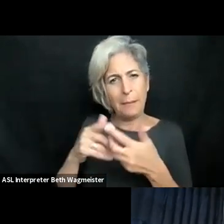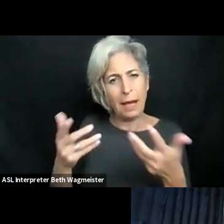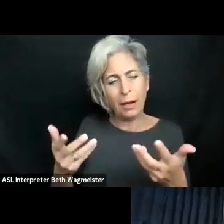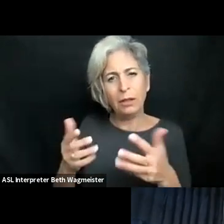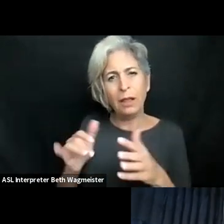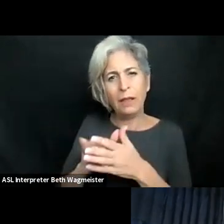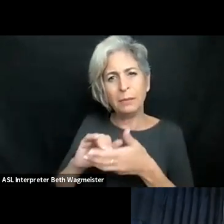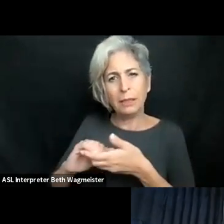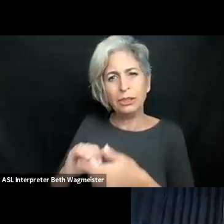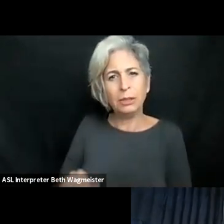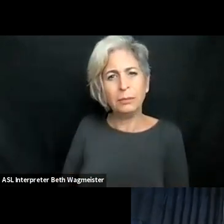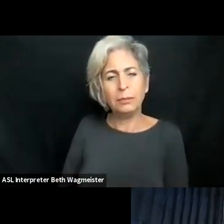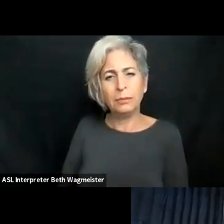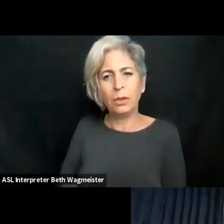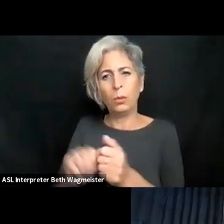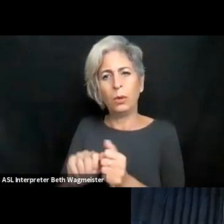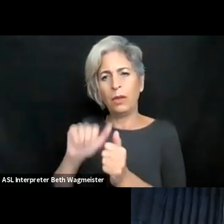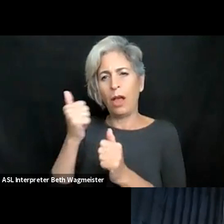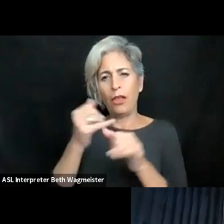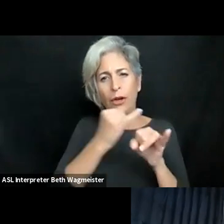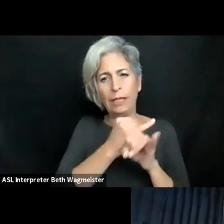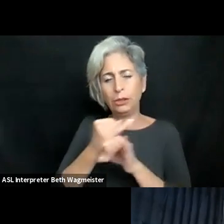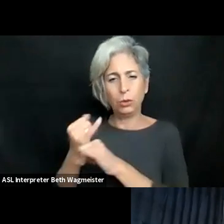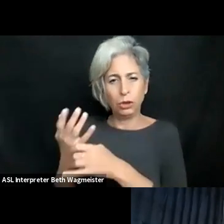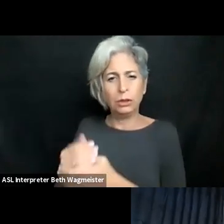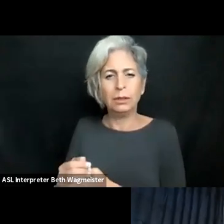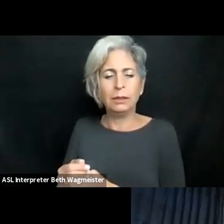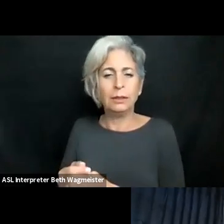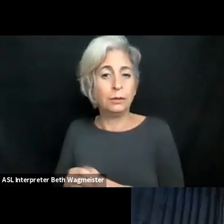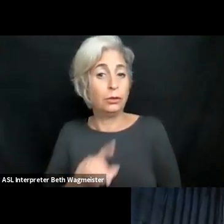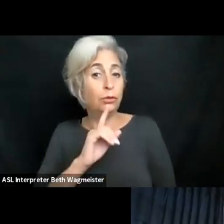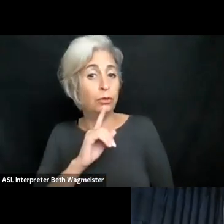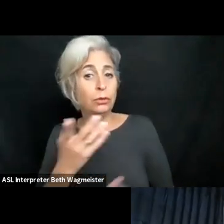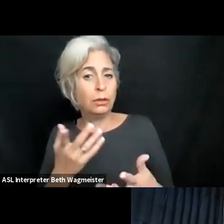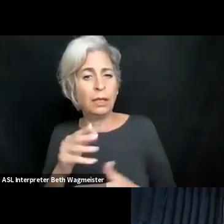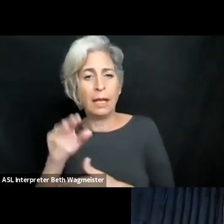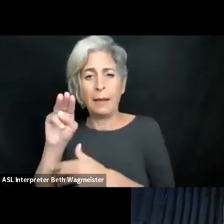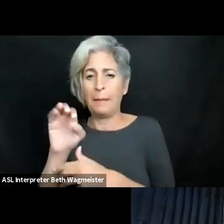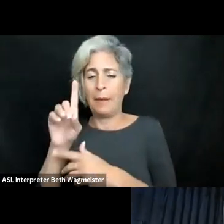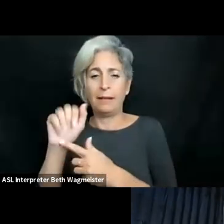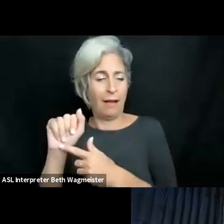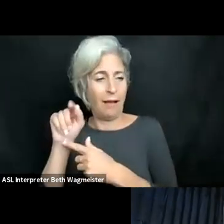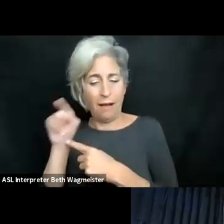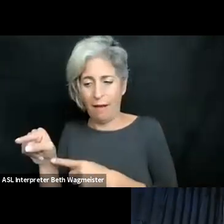could you summarize the key aspect of that -- the goodness of doing partnership with other institutions